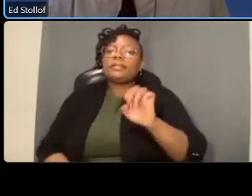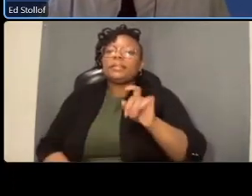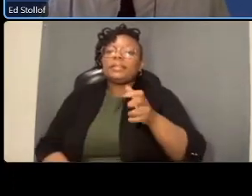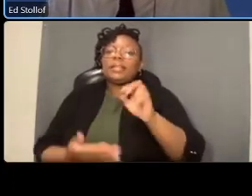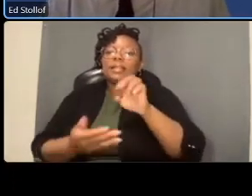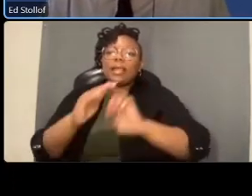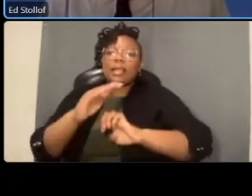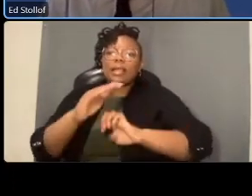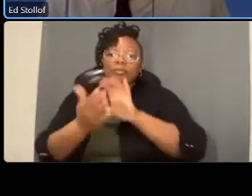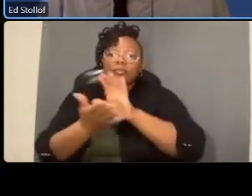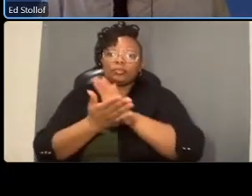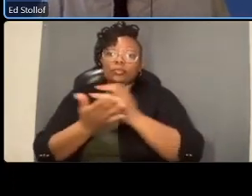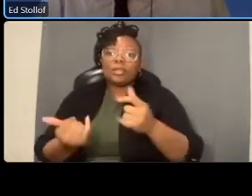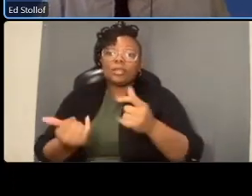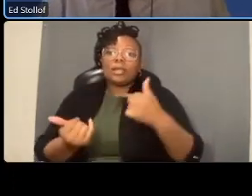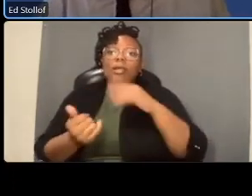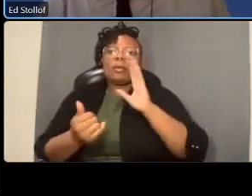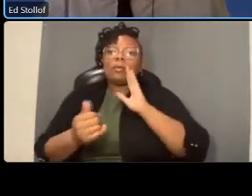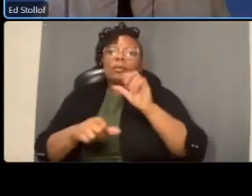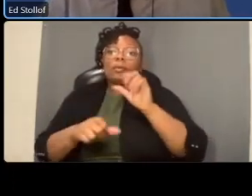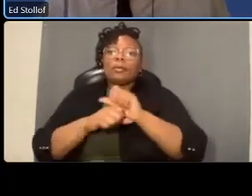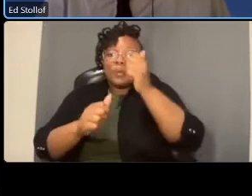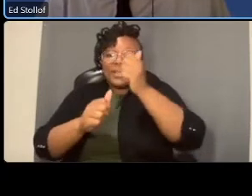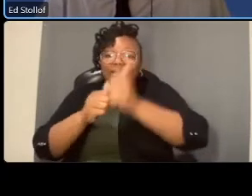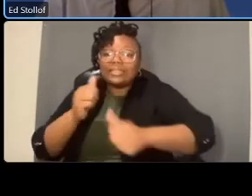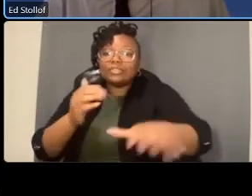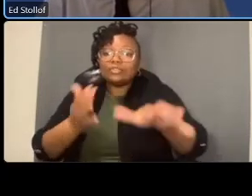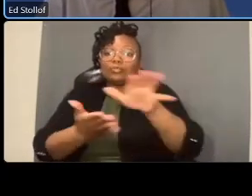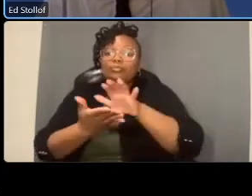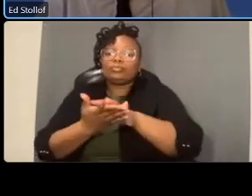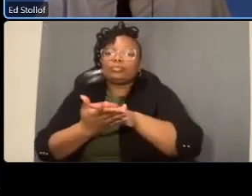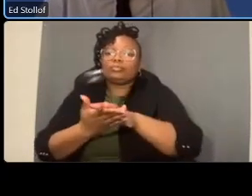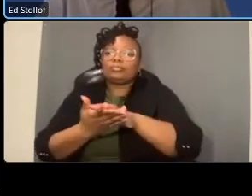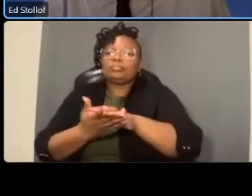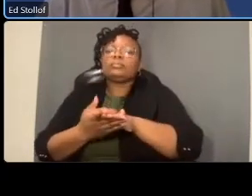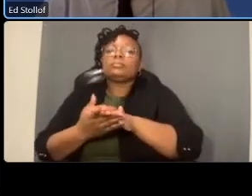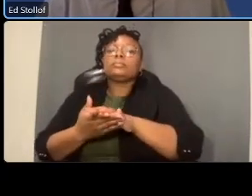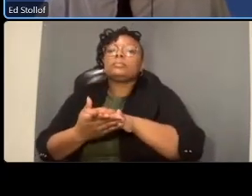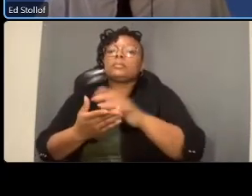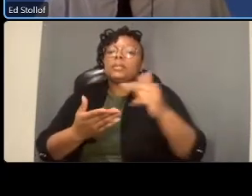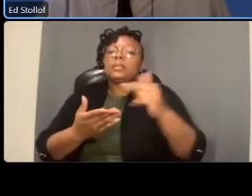but and separately as well because our safe routes to school program um that's what they do they look